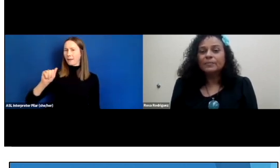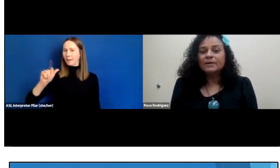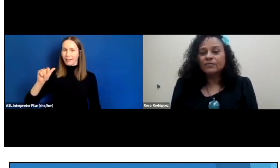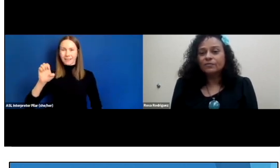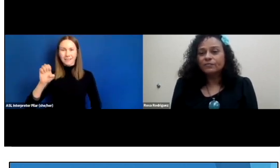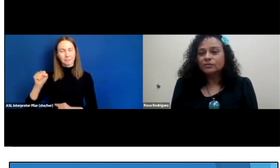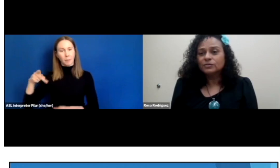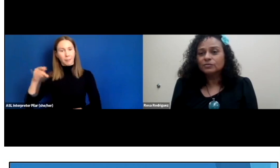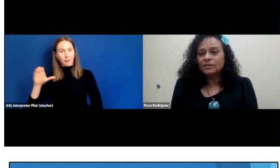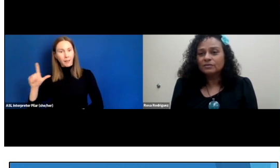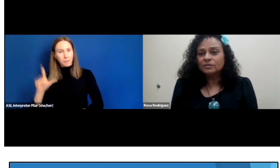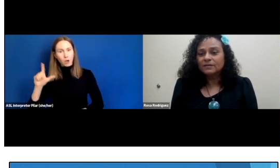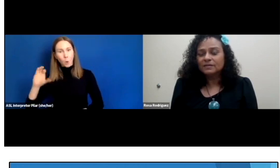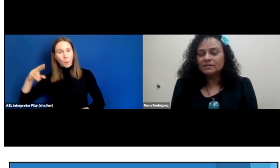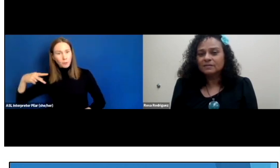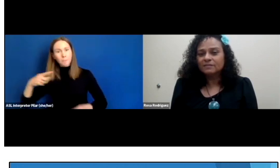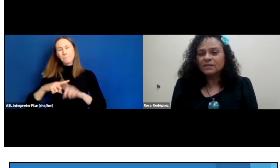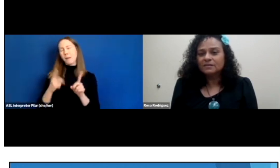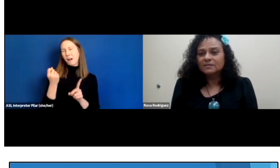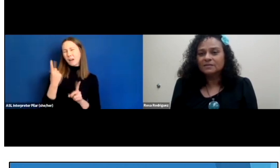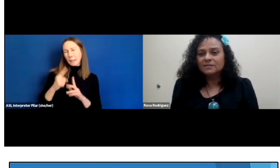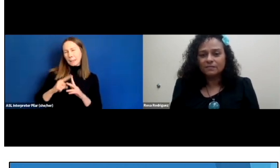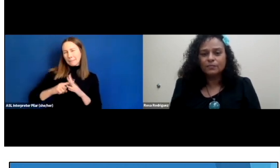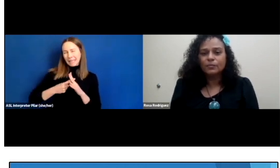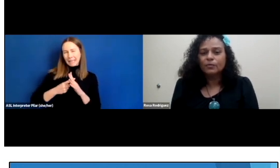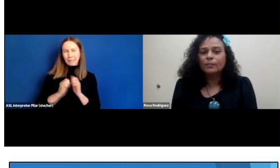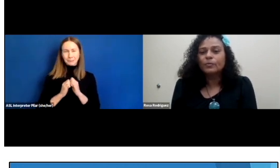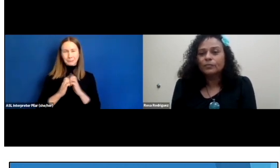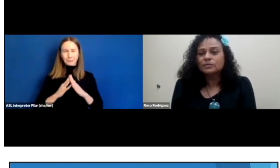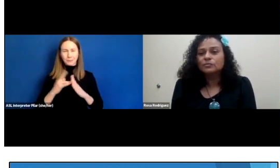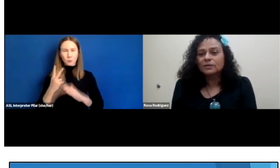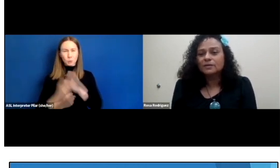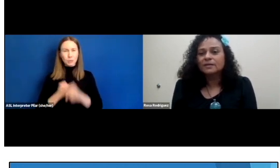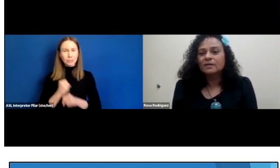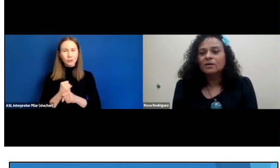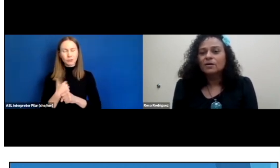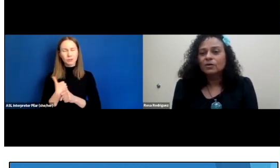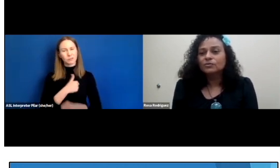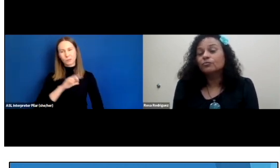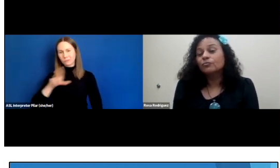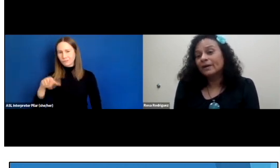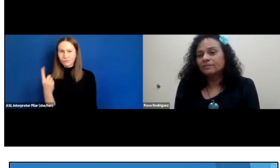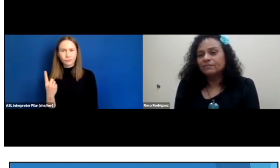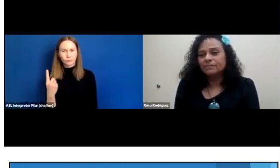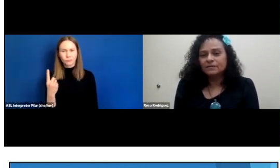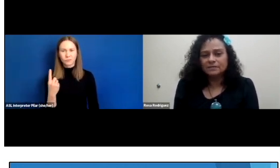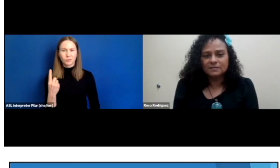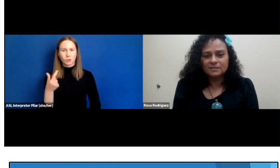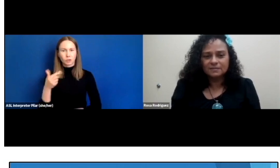but for the first two years of the existence of the program, we were strictly under grant funds